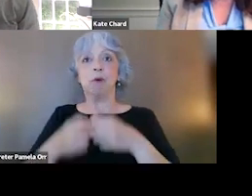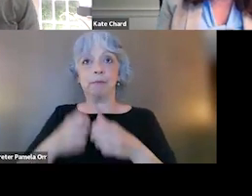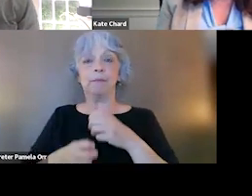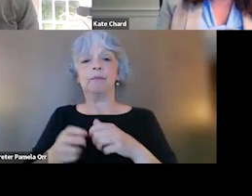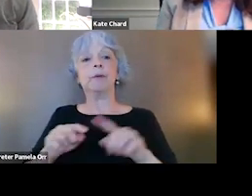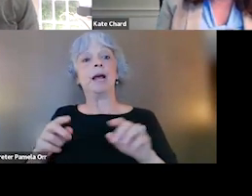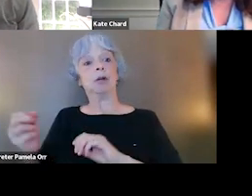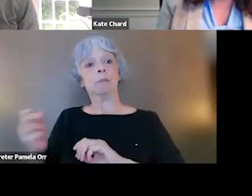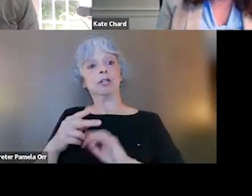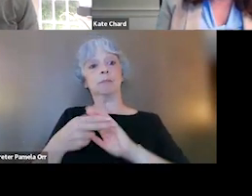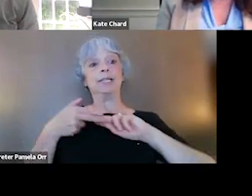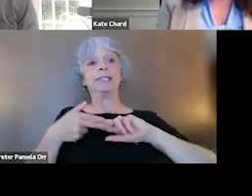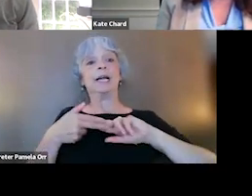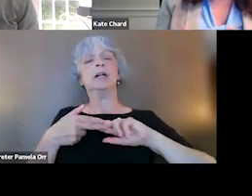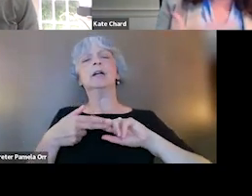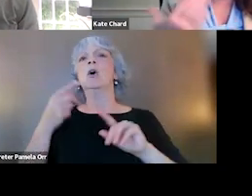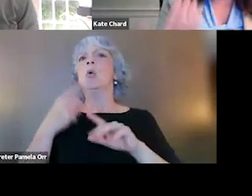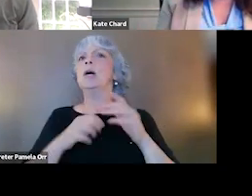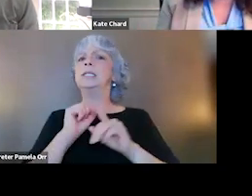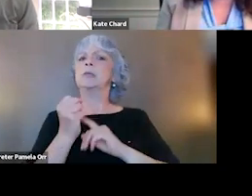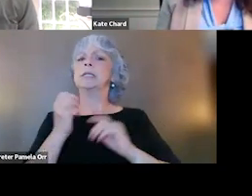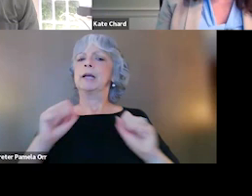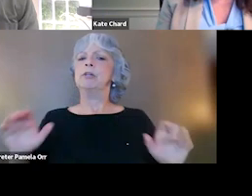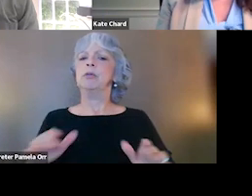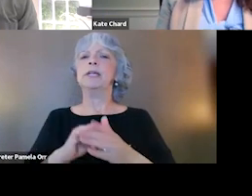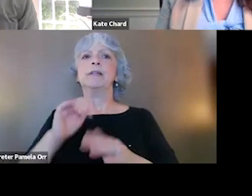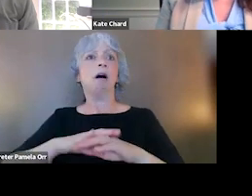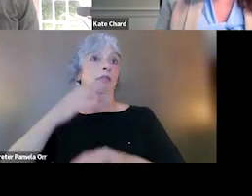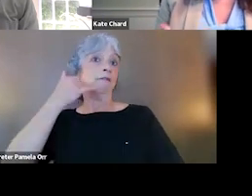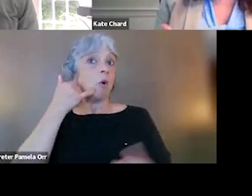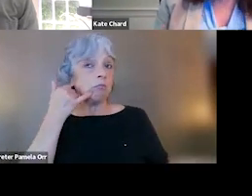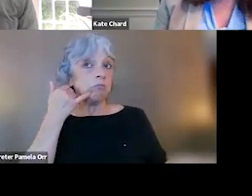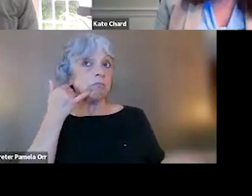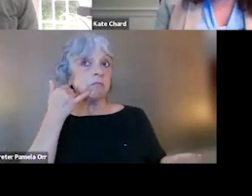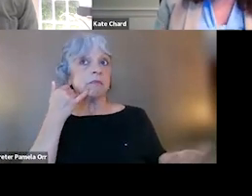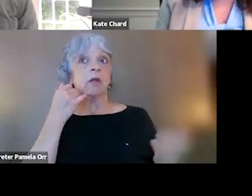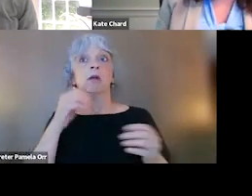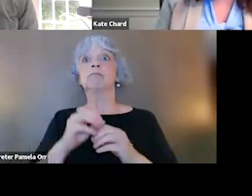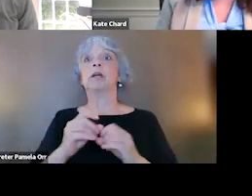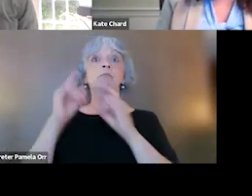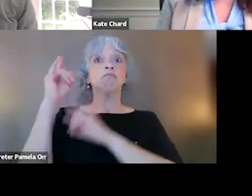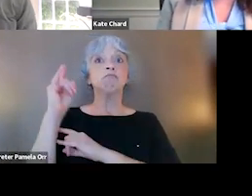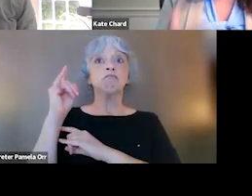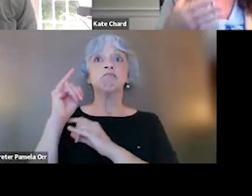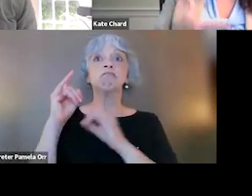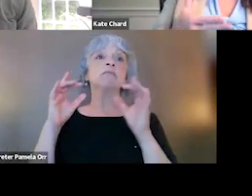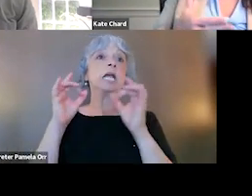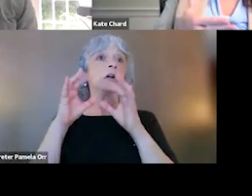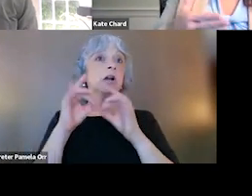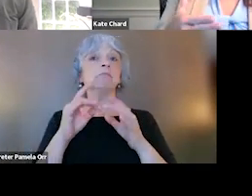under what circumstances, can we do things on the telephone? Can we do them on Wi-Fi? Can we do them in their own native language?